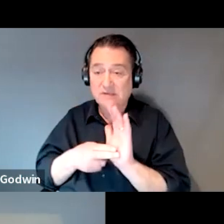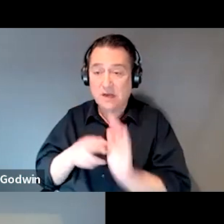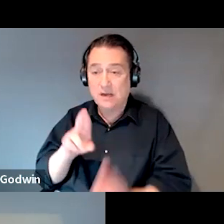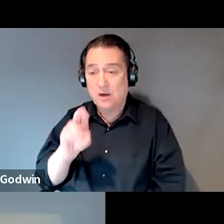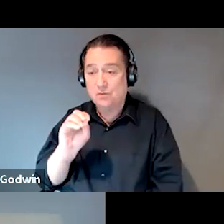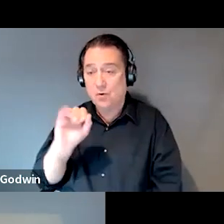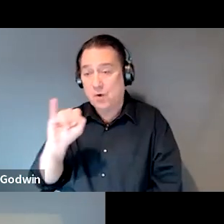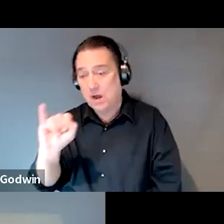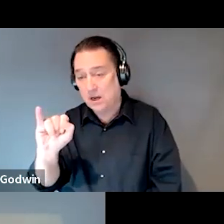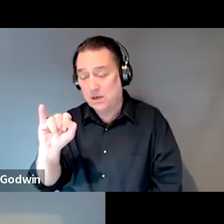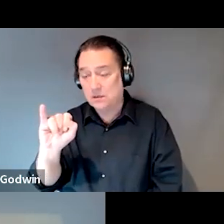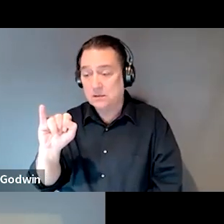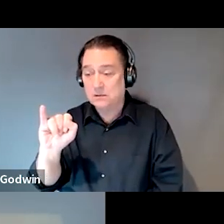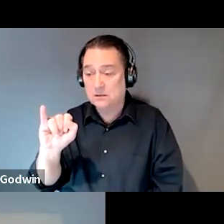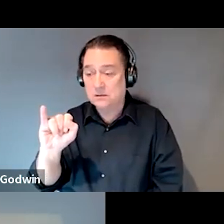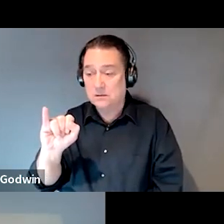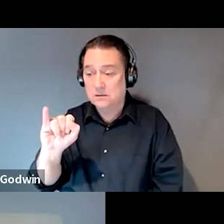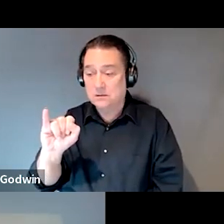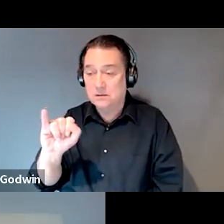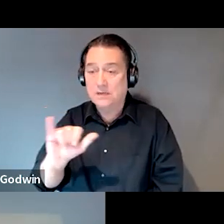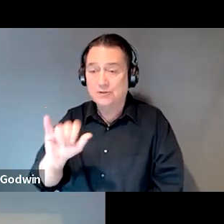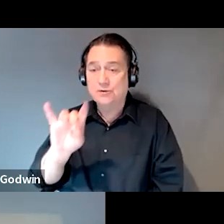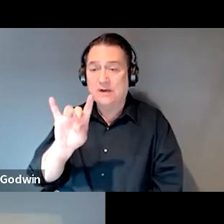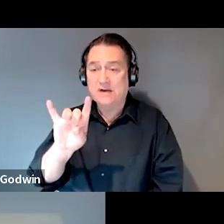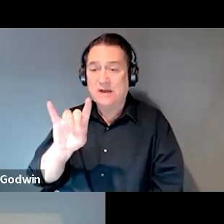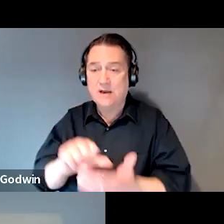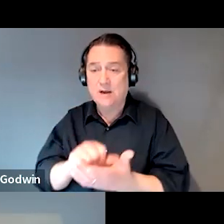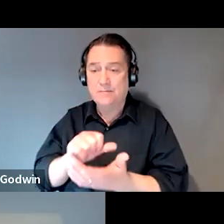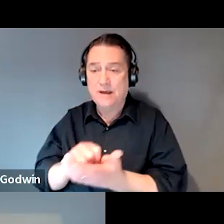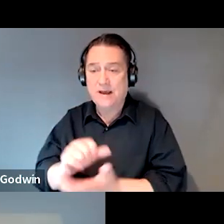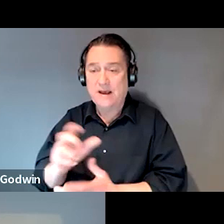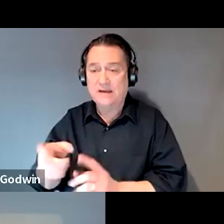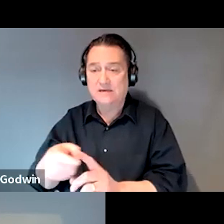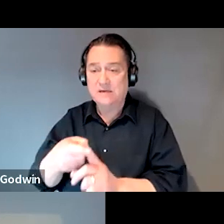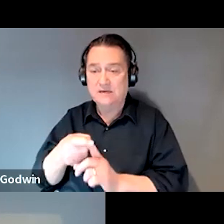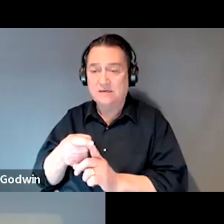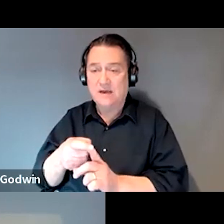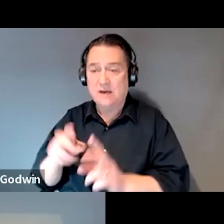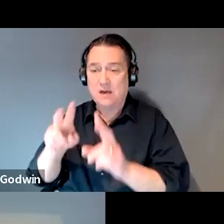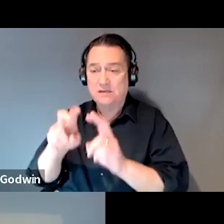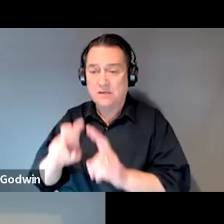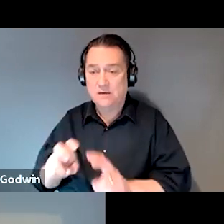I do like an eight page intake assessment with the client before I assign them to one